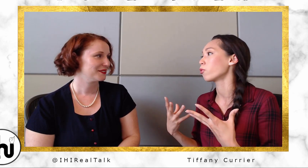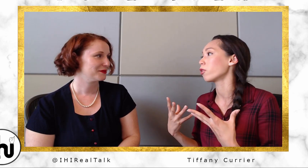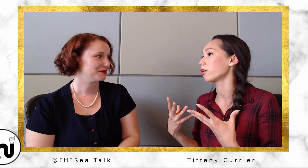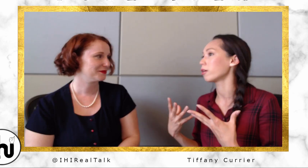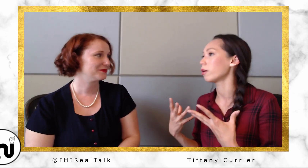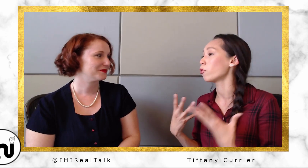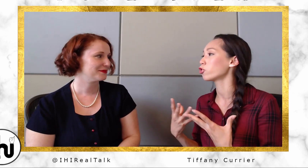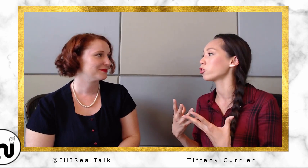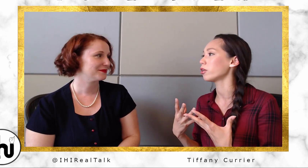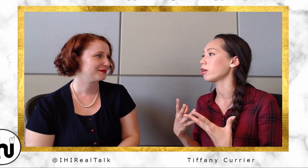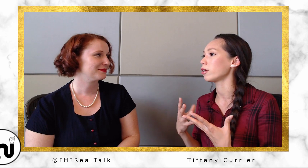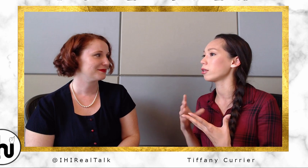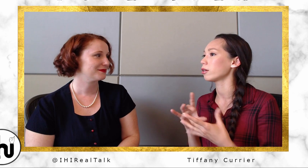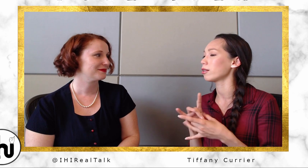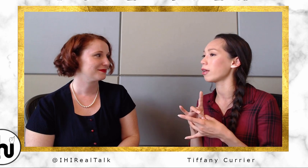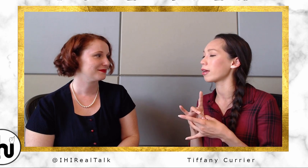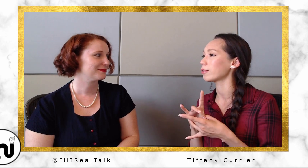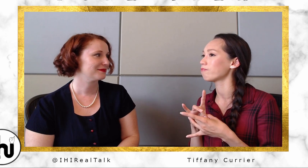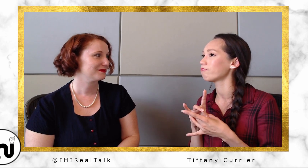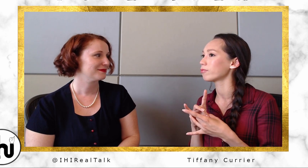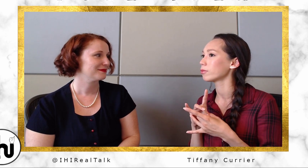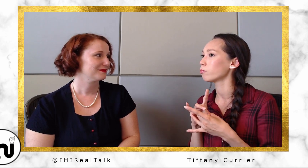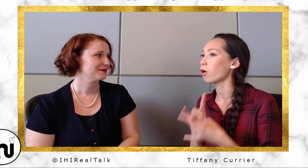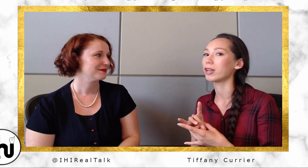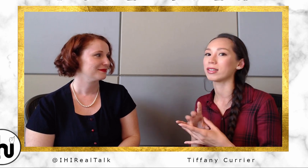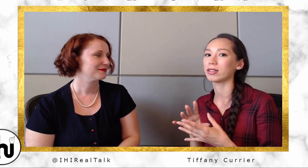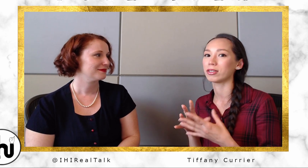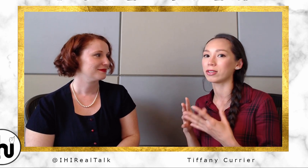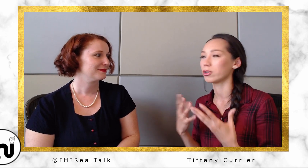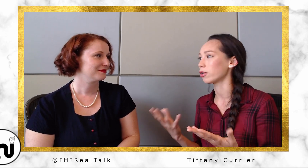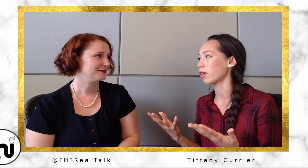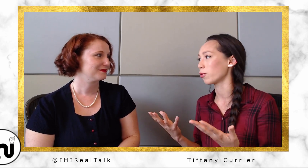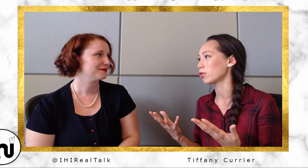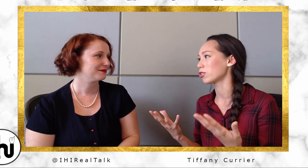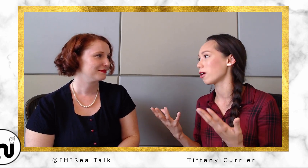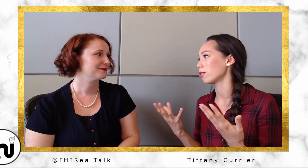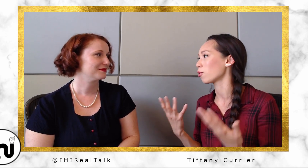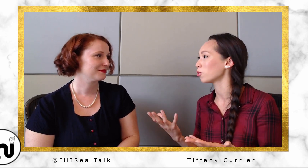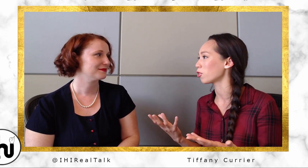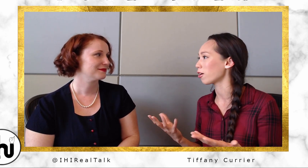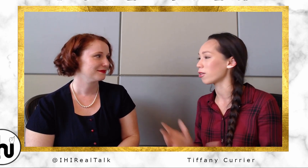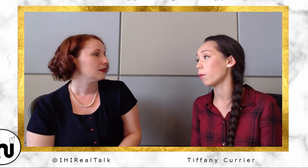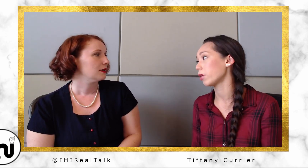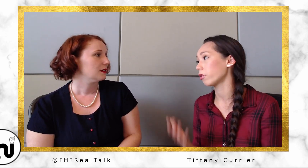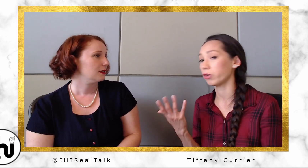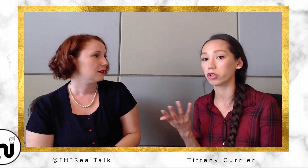emotionally, like, bonded to the language and the culture I think. And the field trip